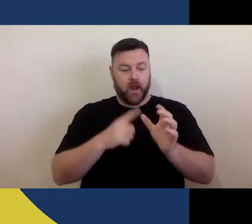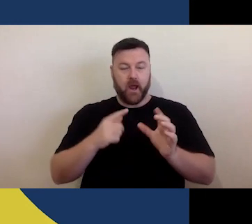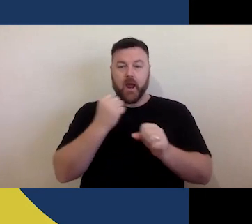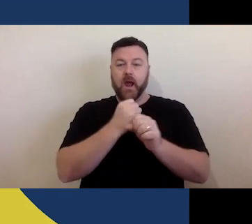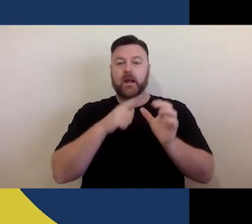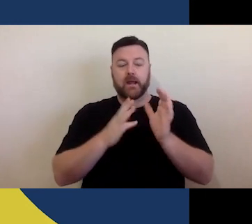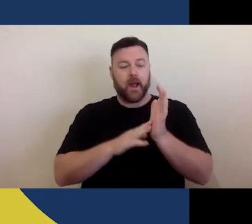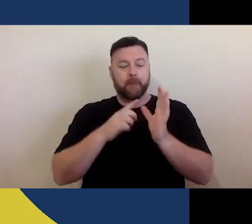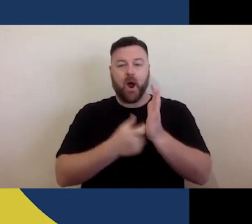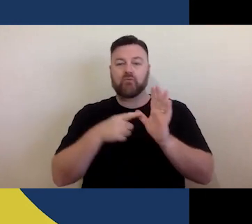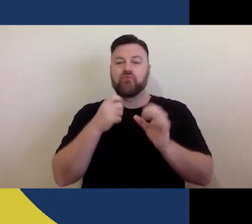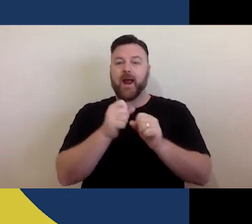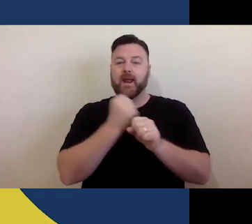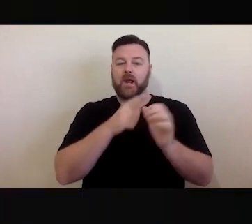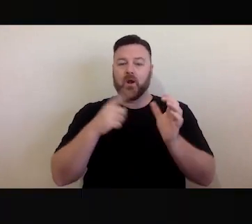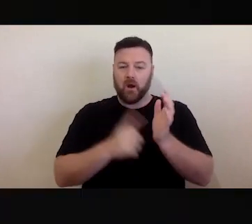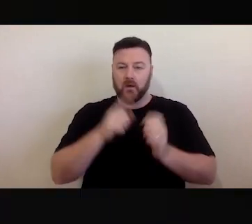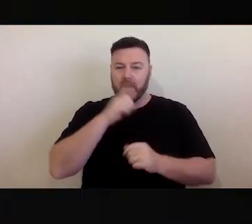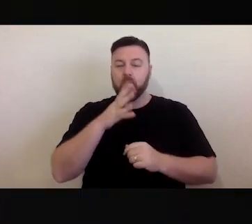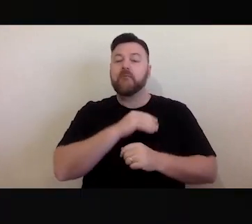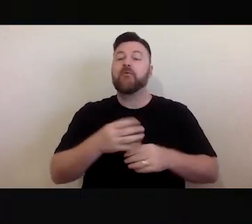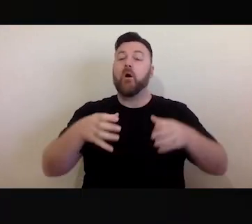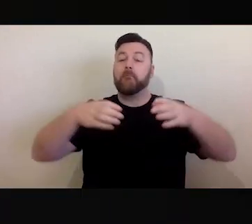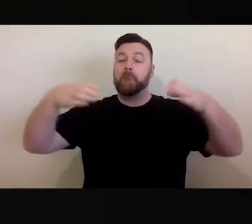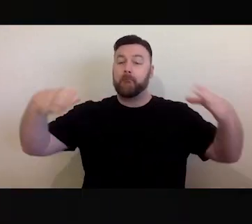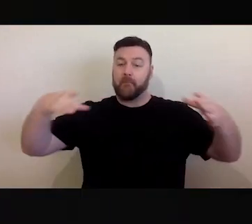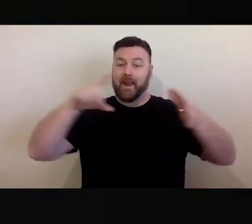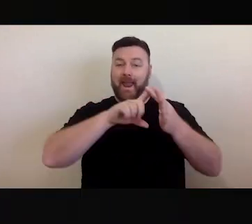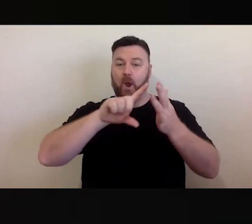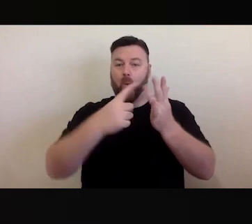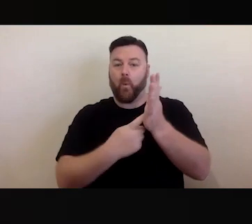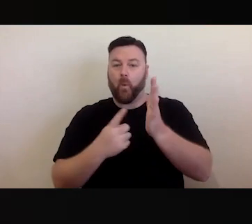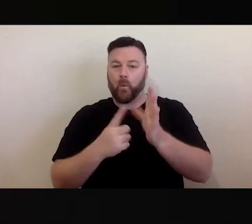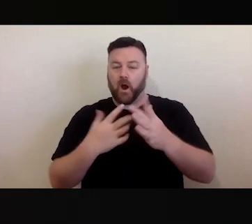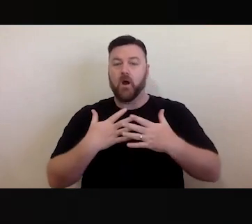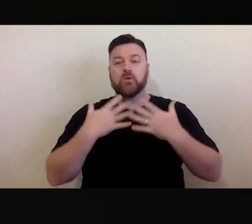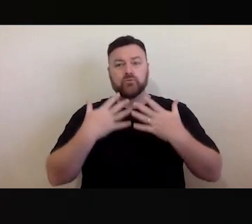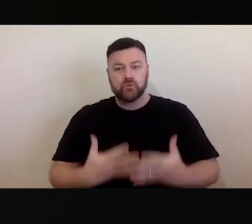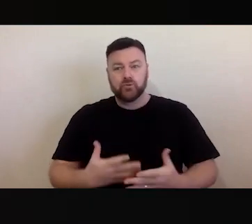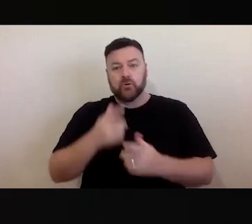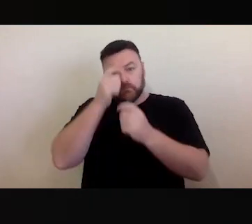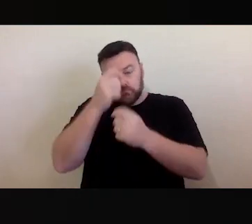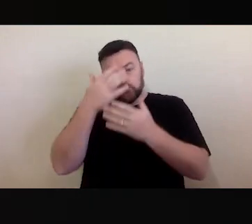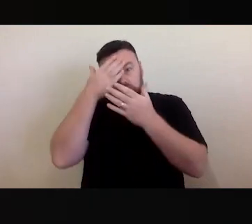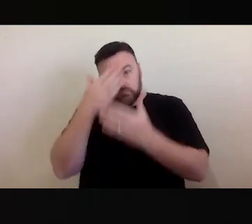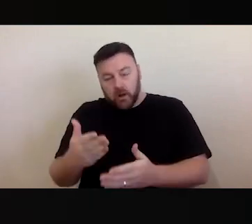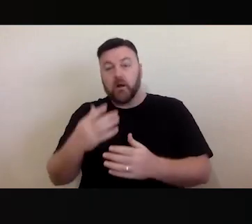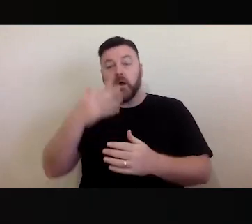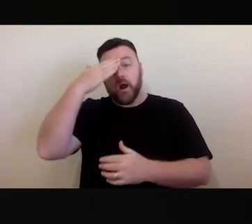I pay my deep rpts to Elders past, present and future.